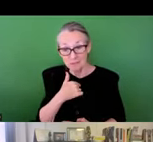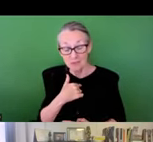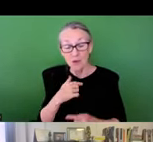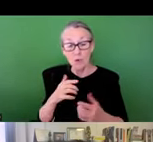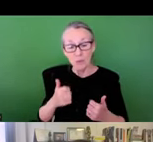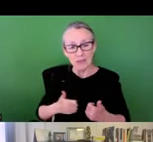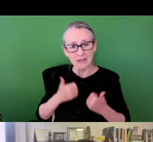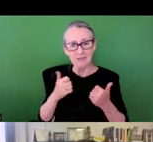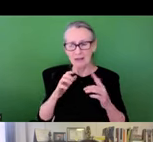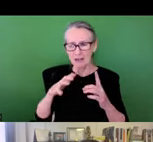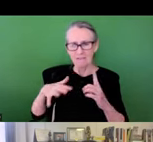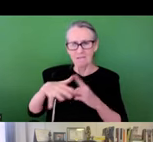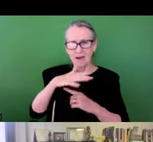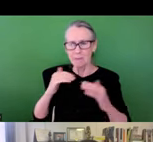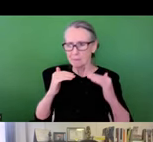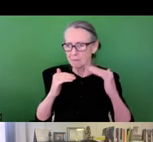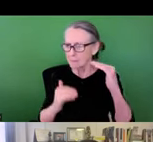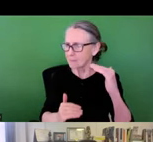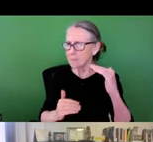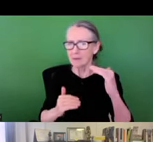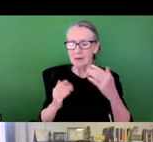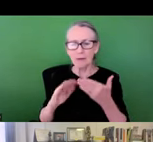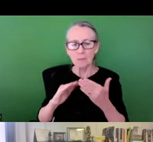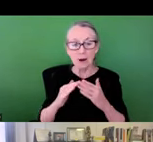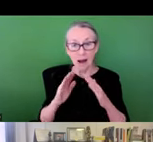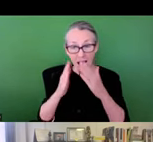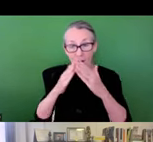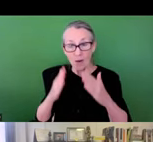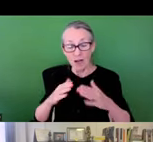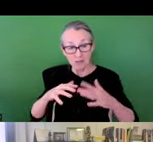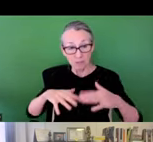single mother and we lived in an environmental justice community